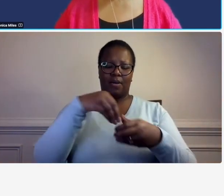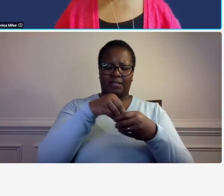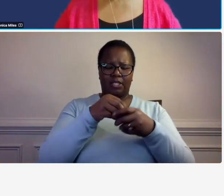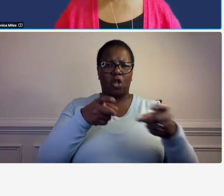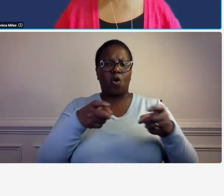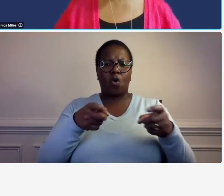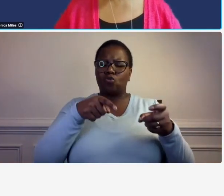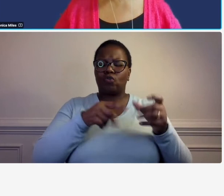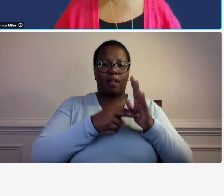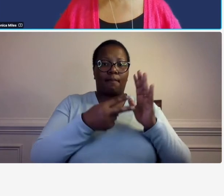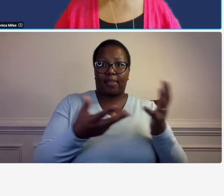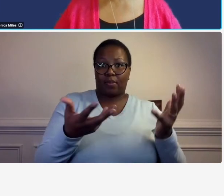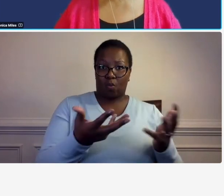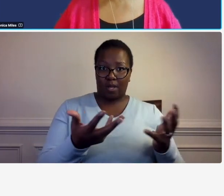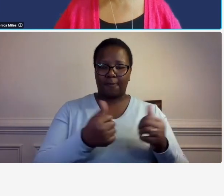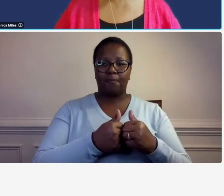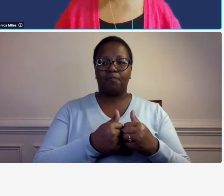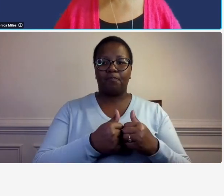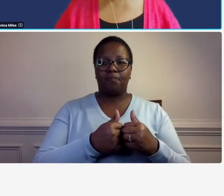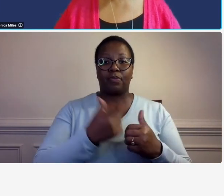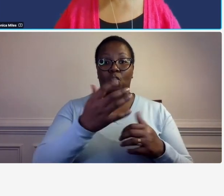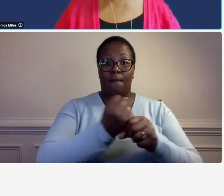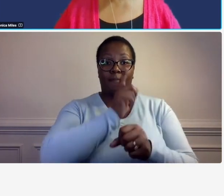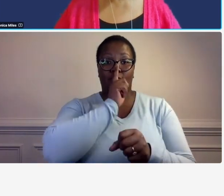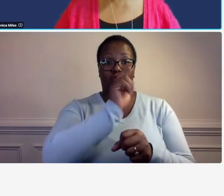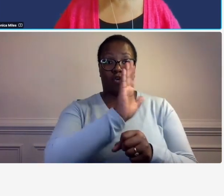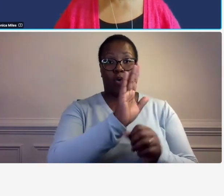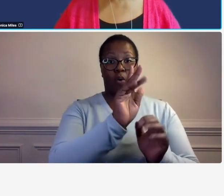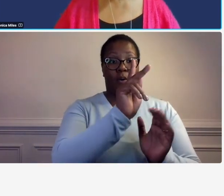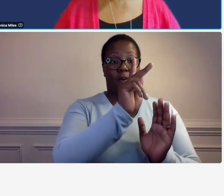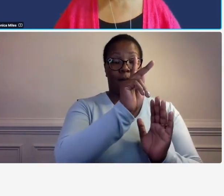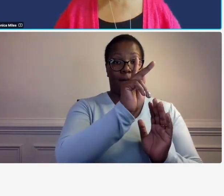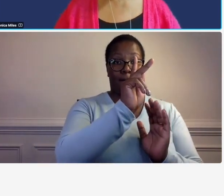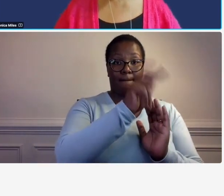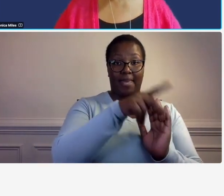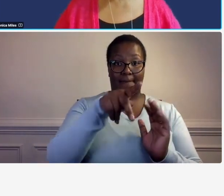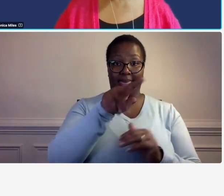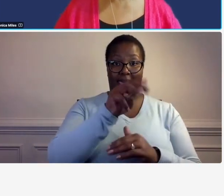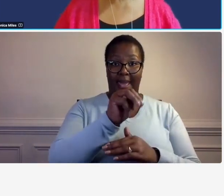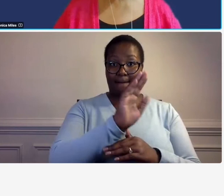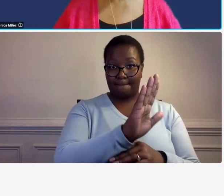sure that your your policies and procedures are being followed and adhered to you as a company